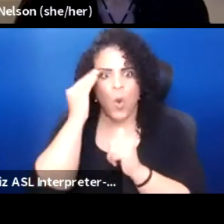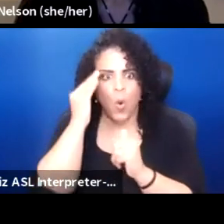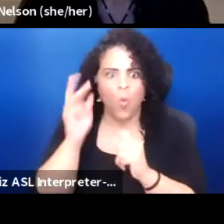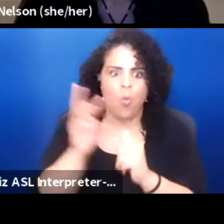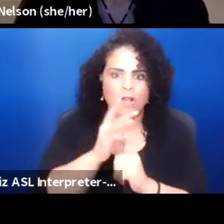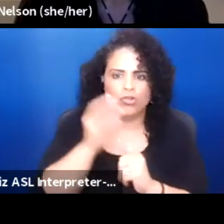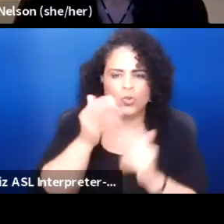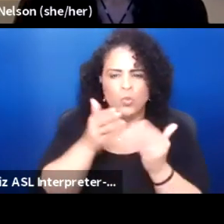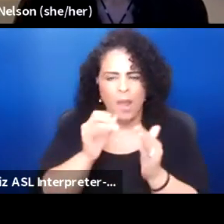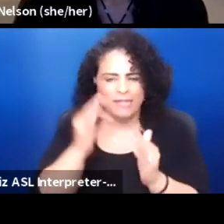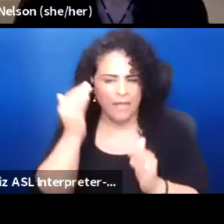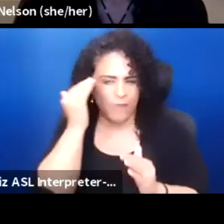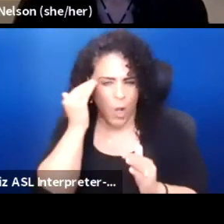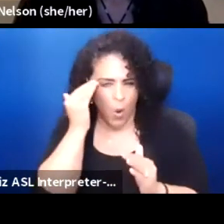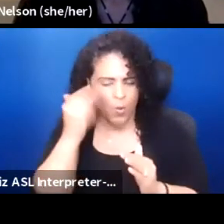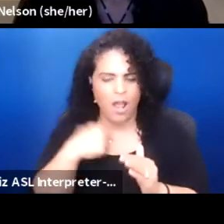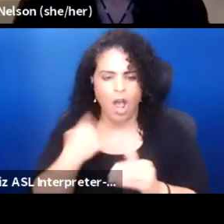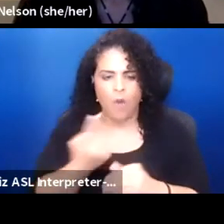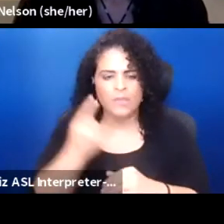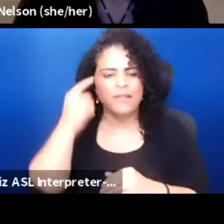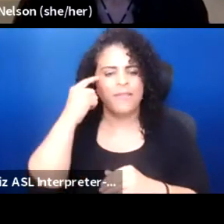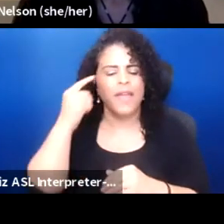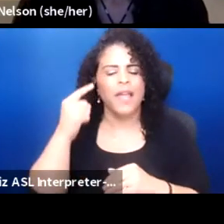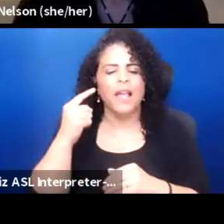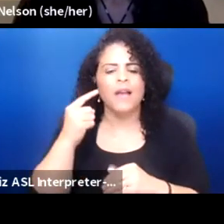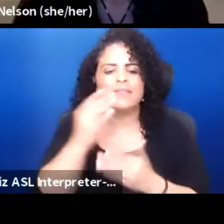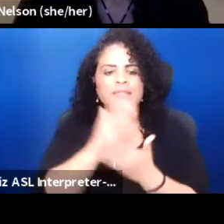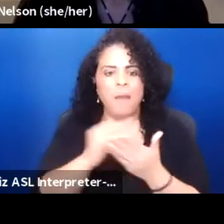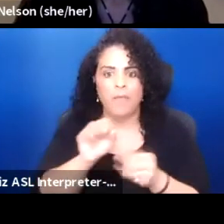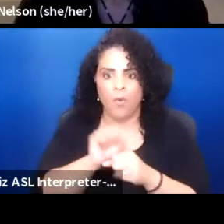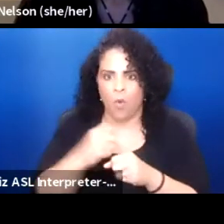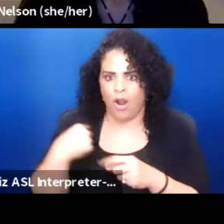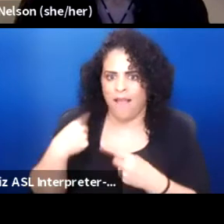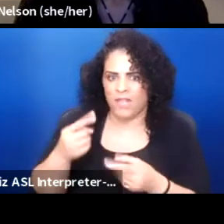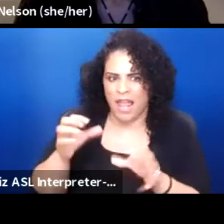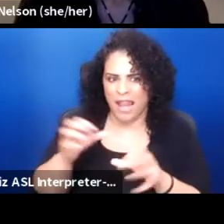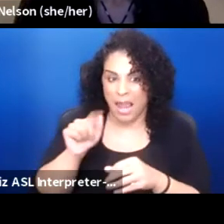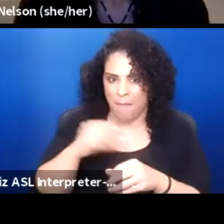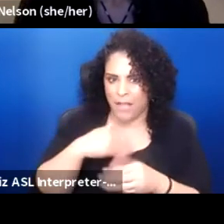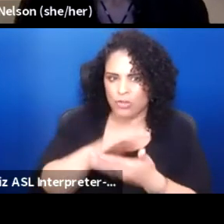I always think about some of the work I've done at my school, Pitzer College.